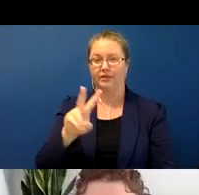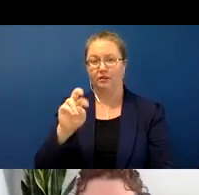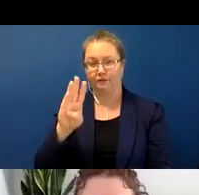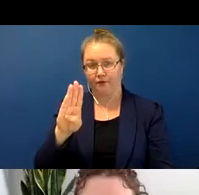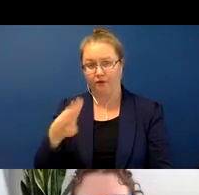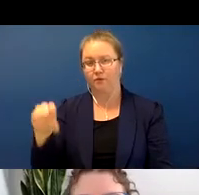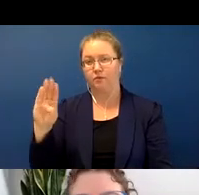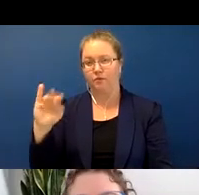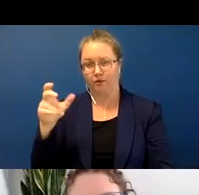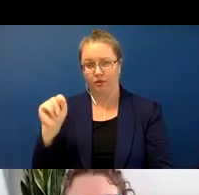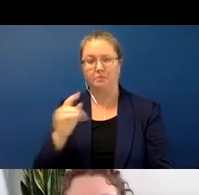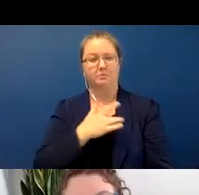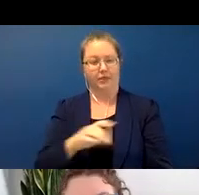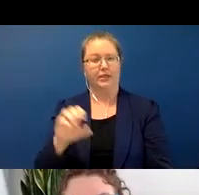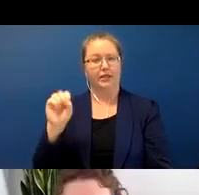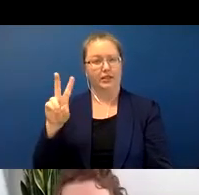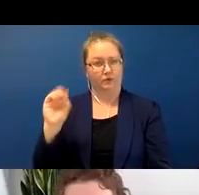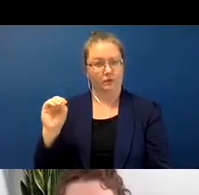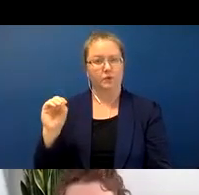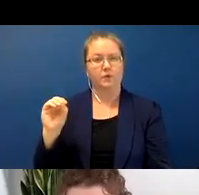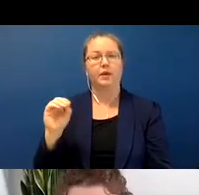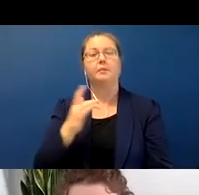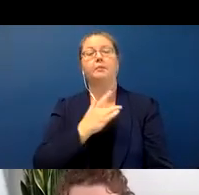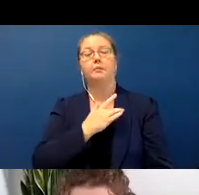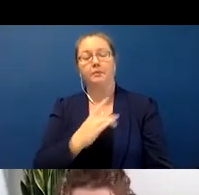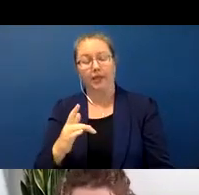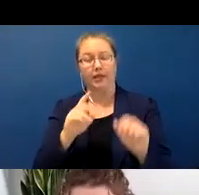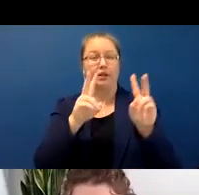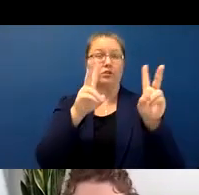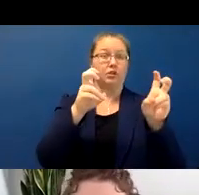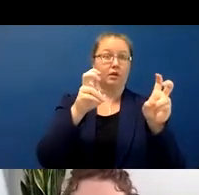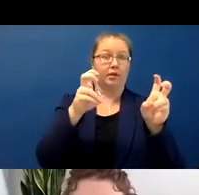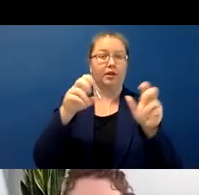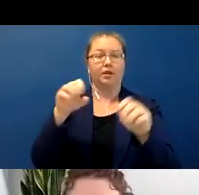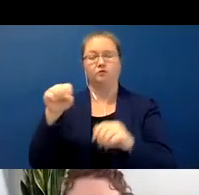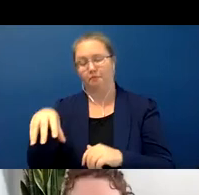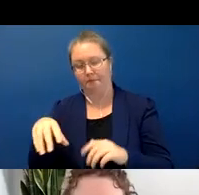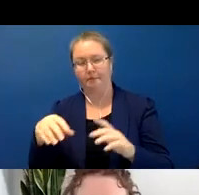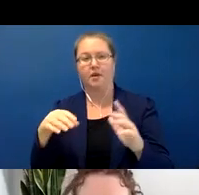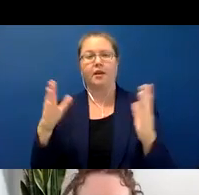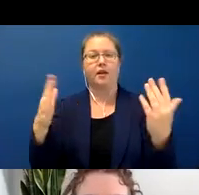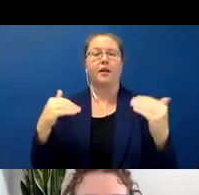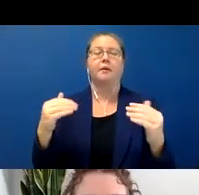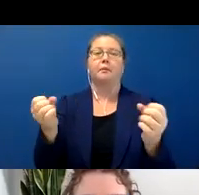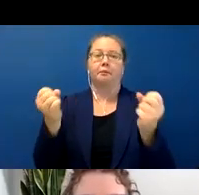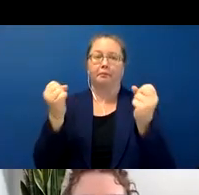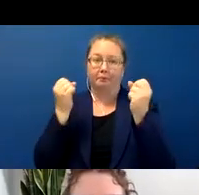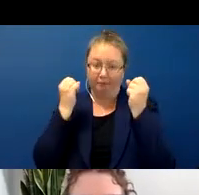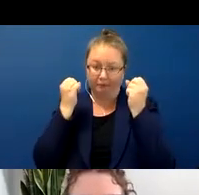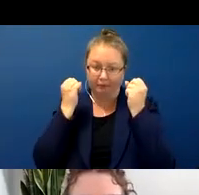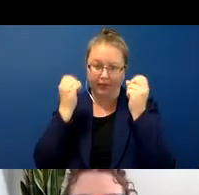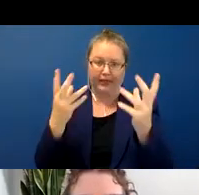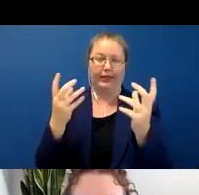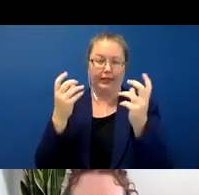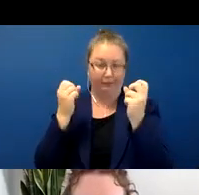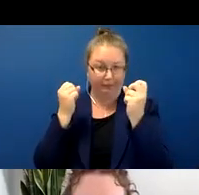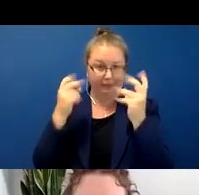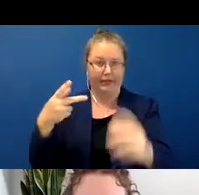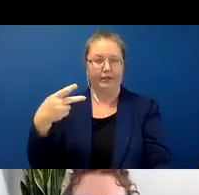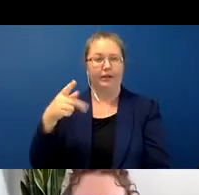with the tendency for topicalization and pro-drop and many many polymorphemic signs. So what